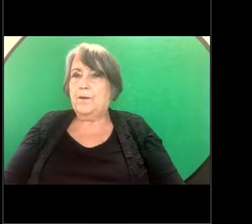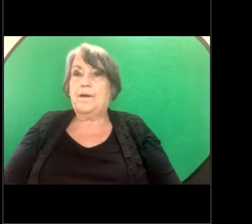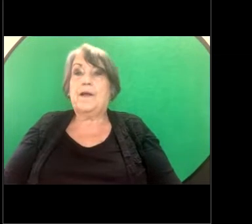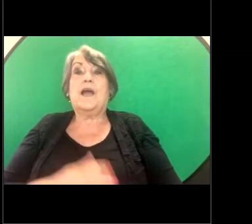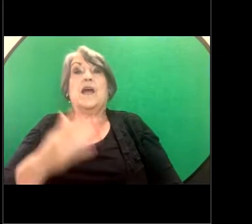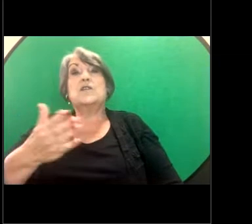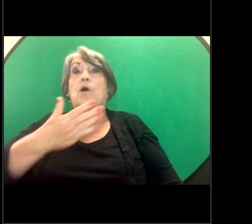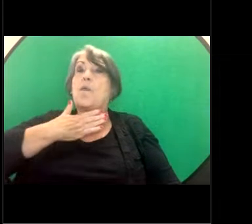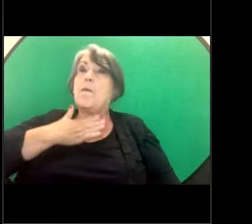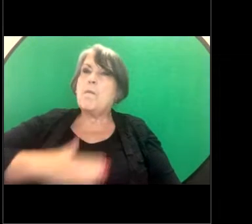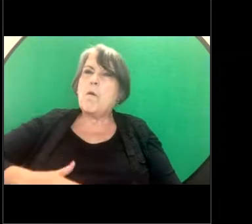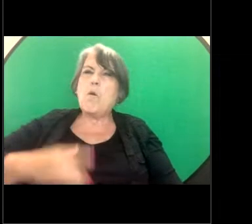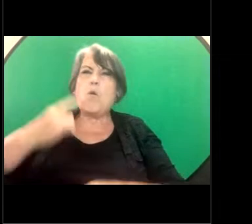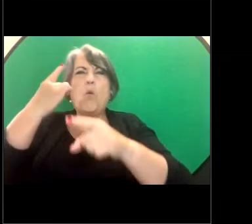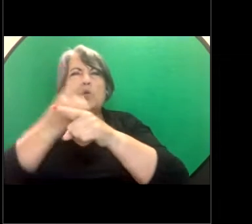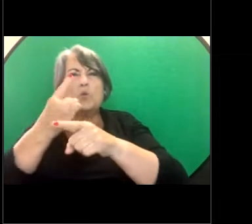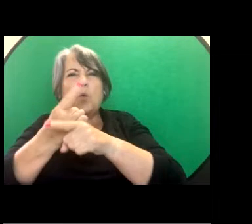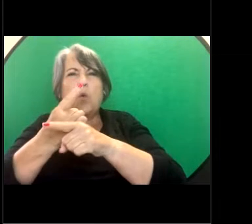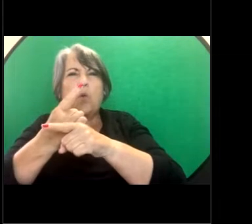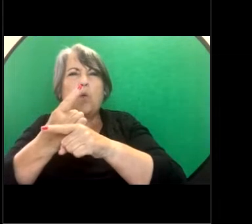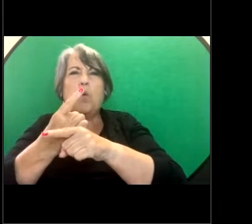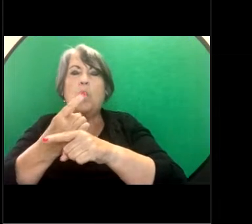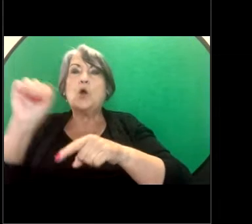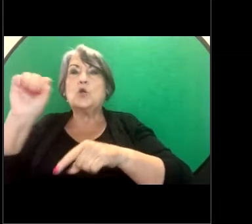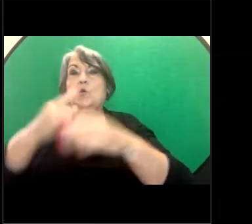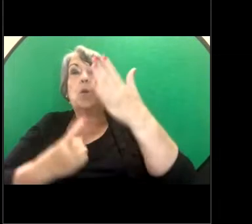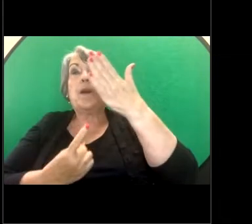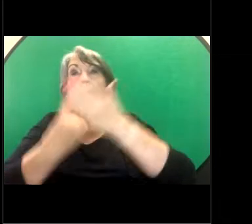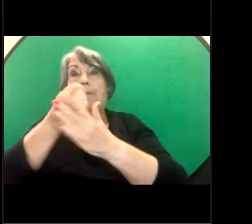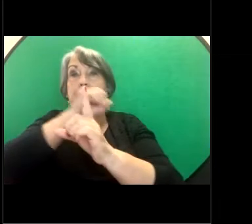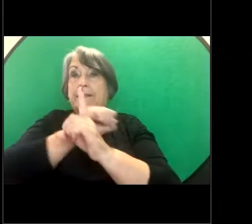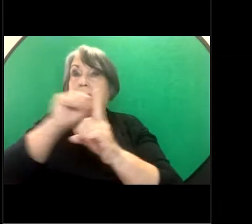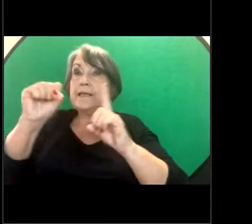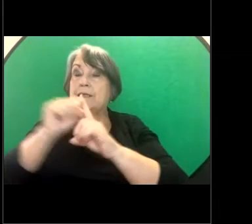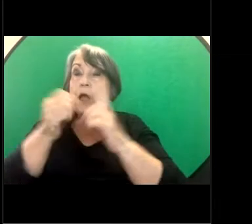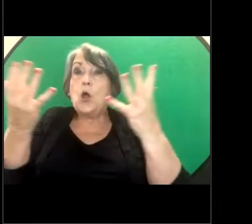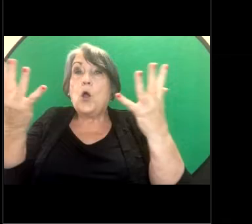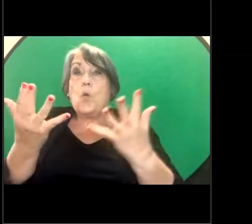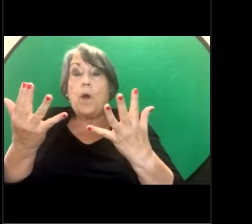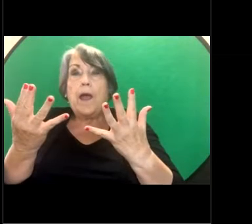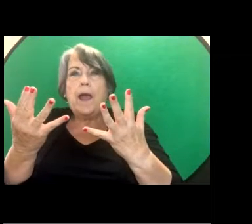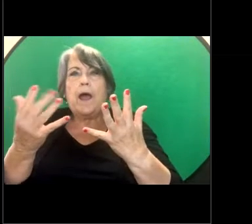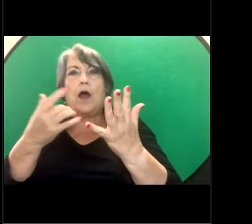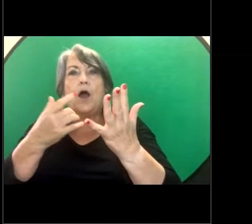remarks need to have occurred in circumstances where a reasonable person having regard to all